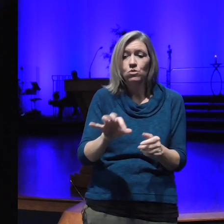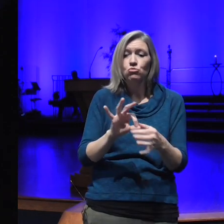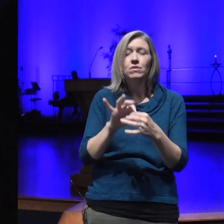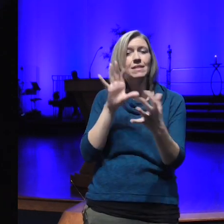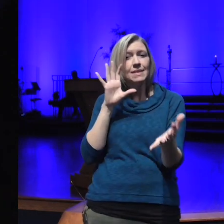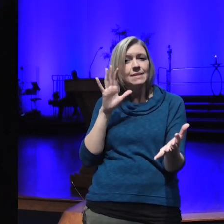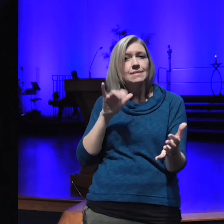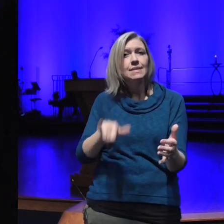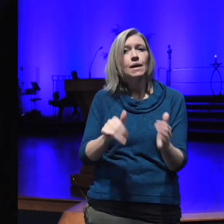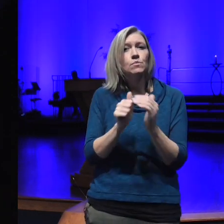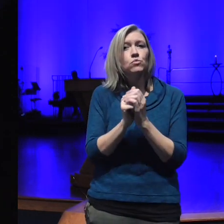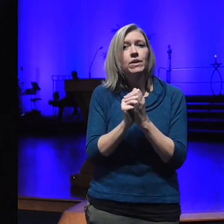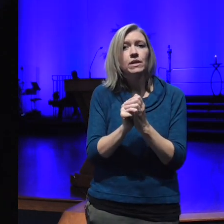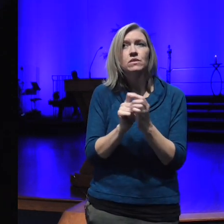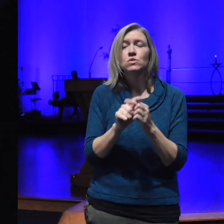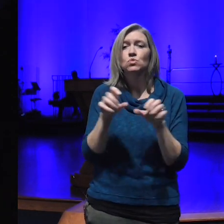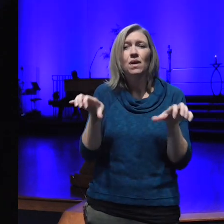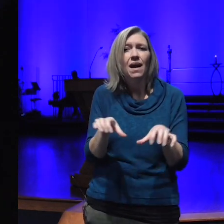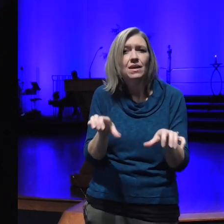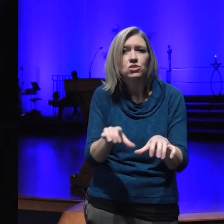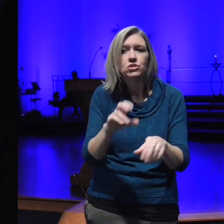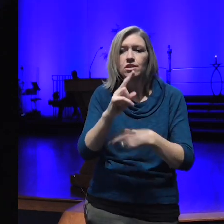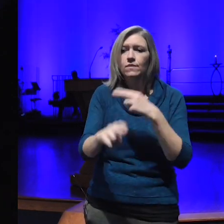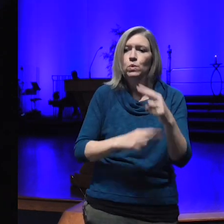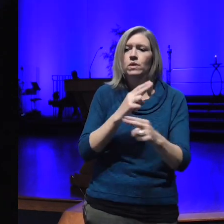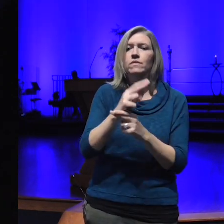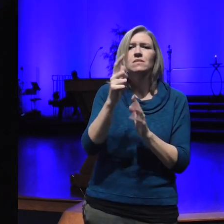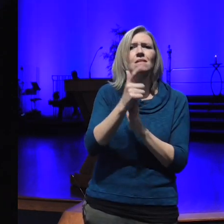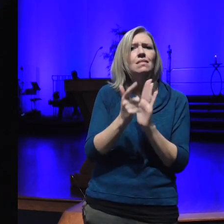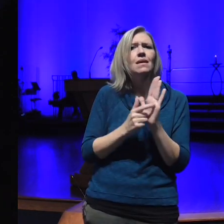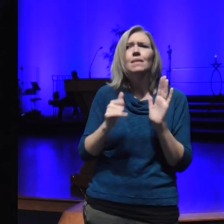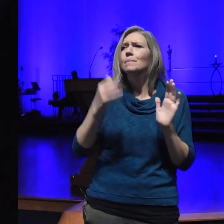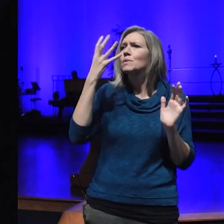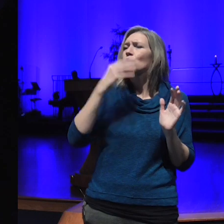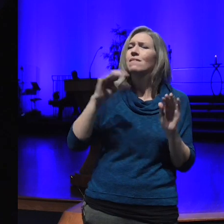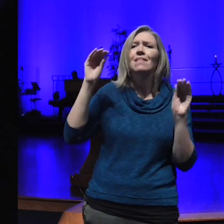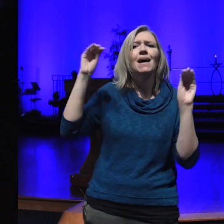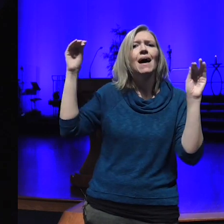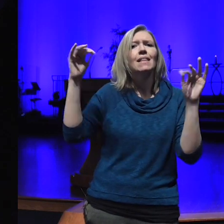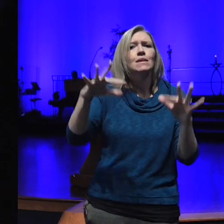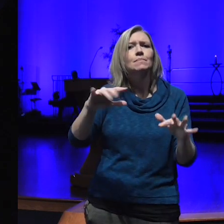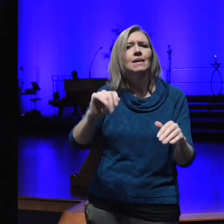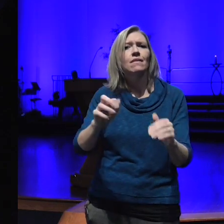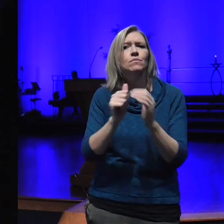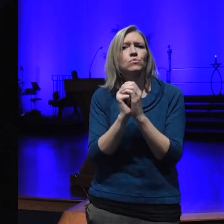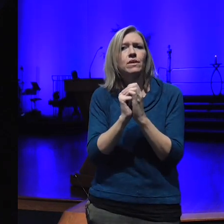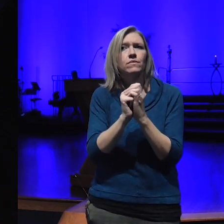of that universal law that beautiful Alchemy of prayerfulness that transforms these words